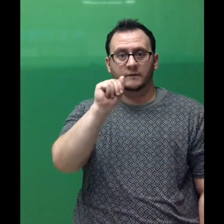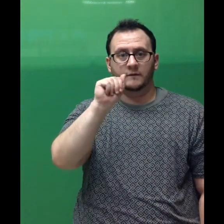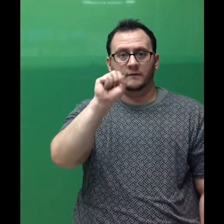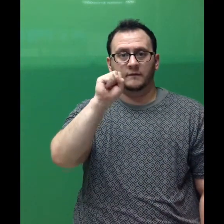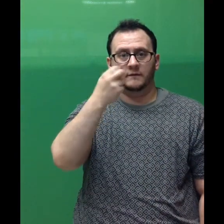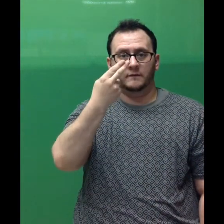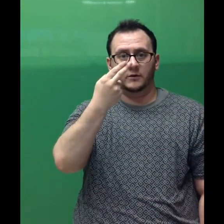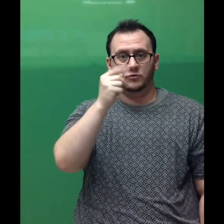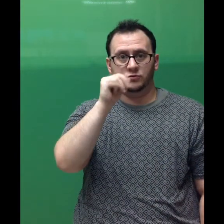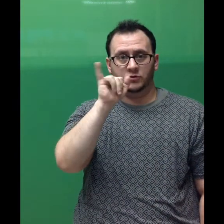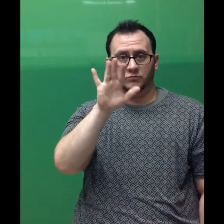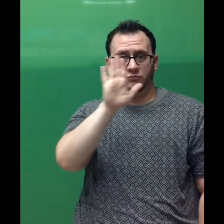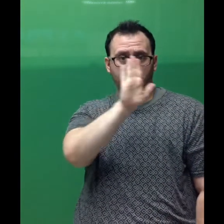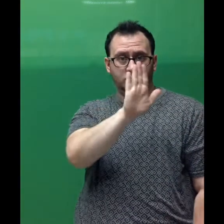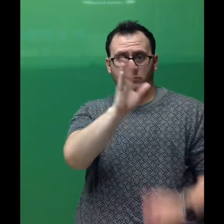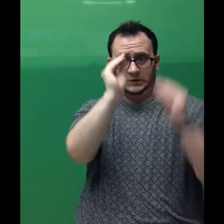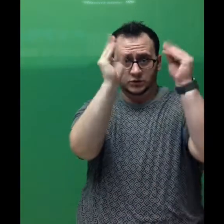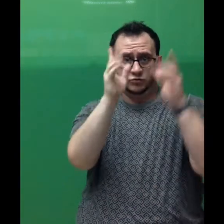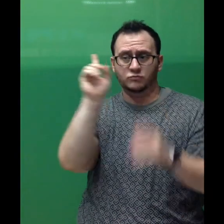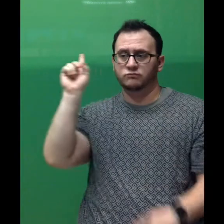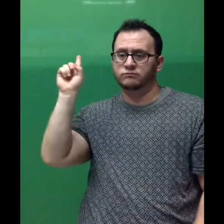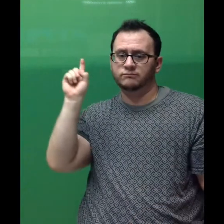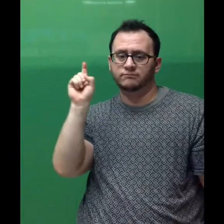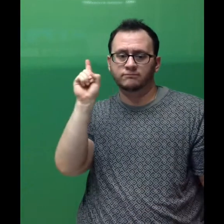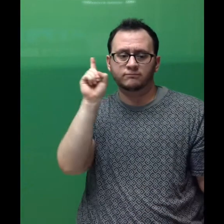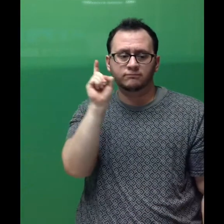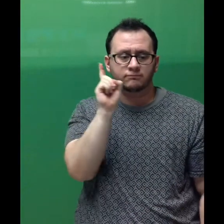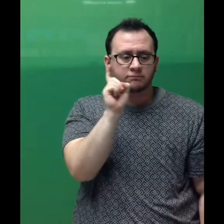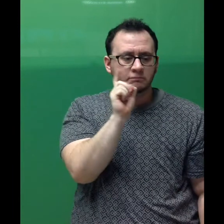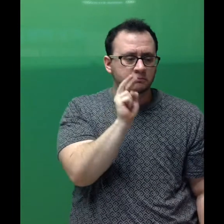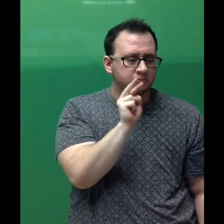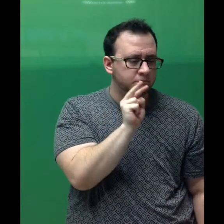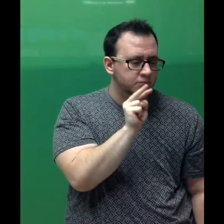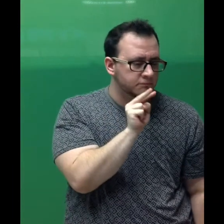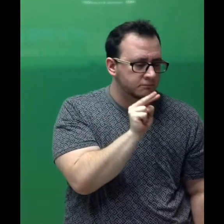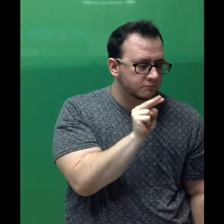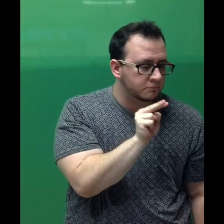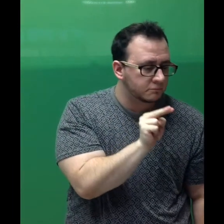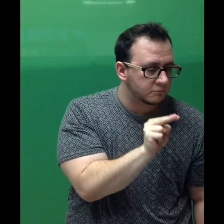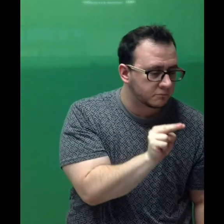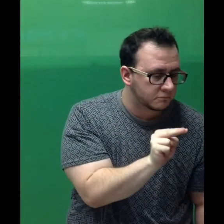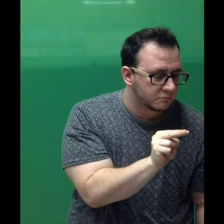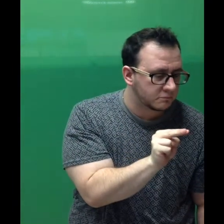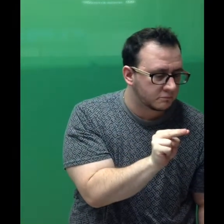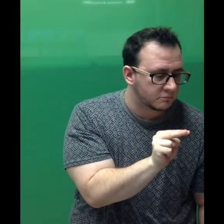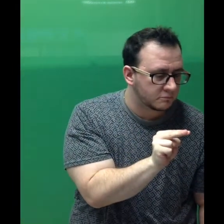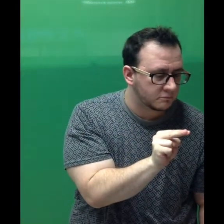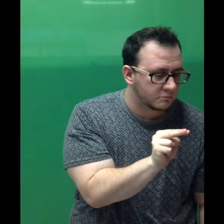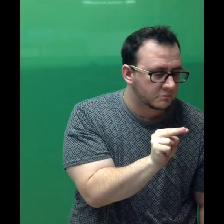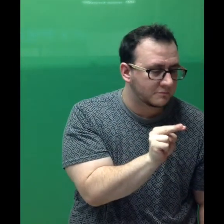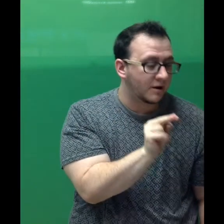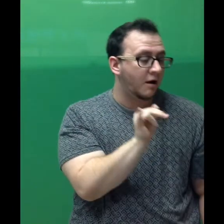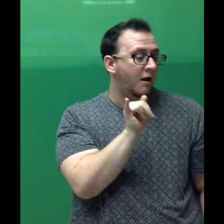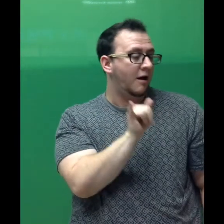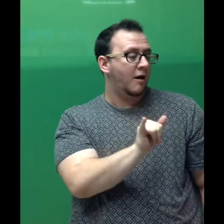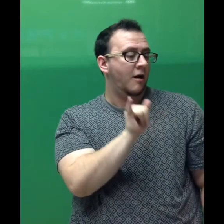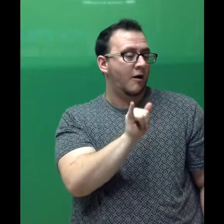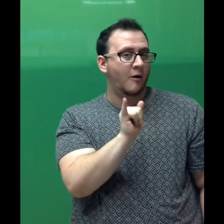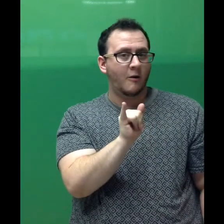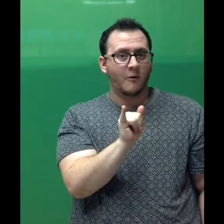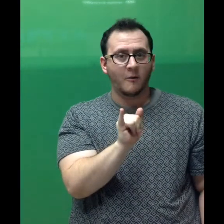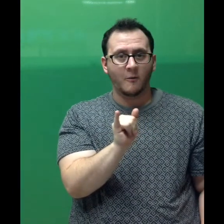Vashti's teacher leaned over the blank paper